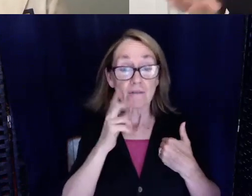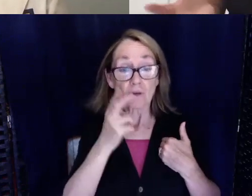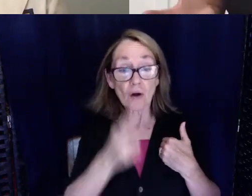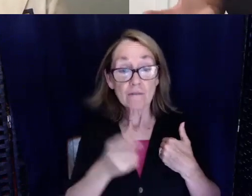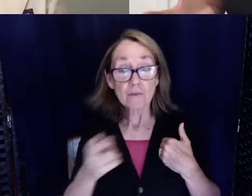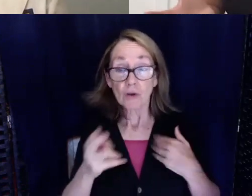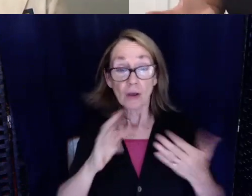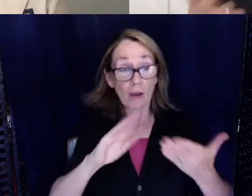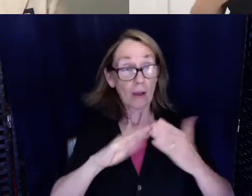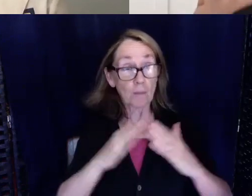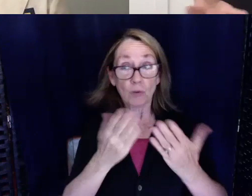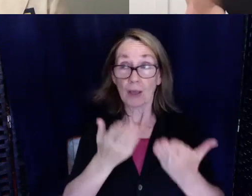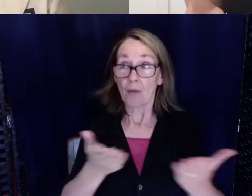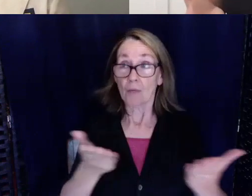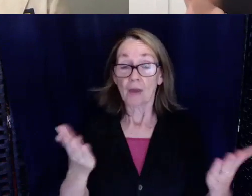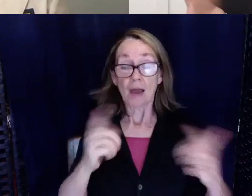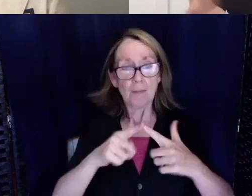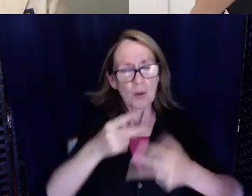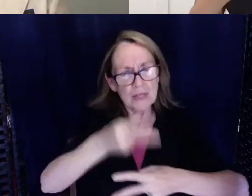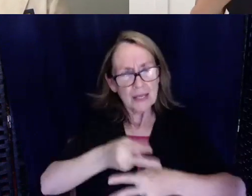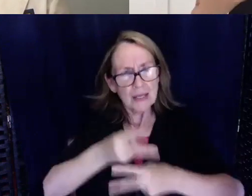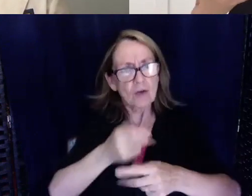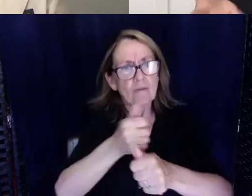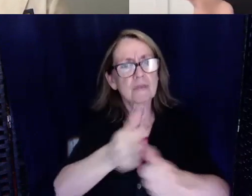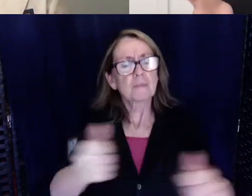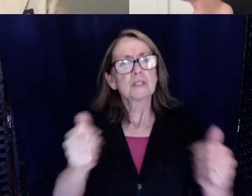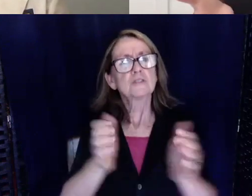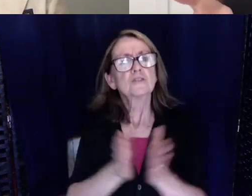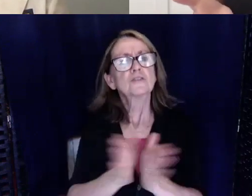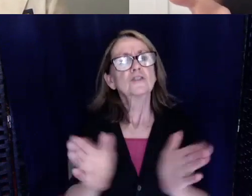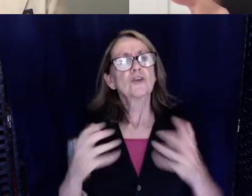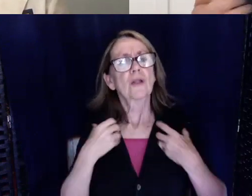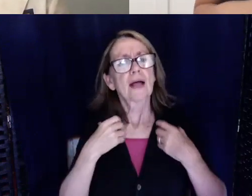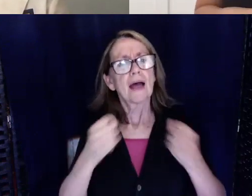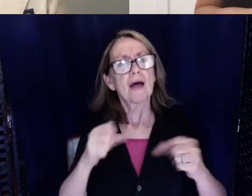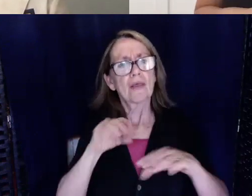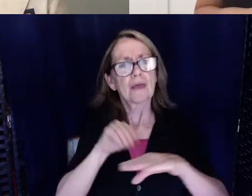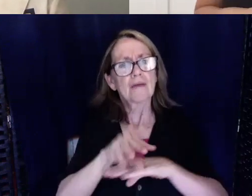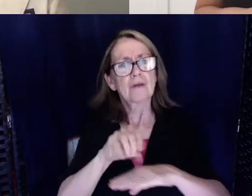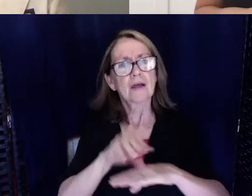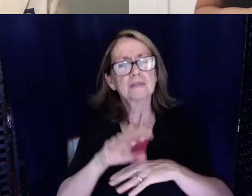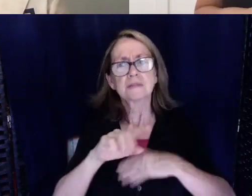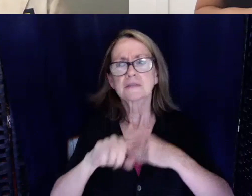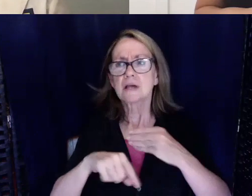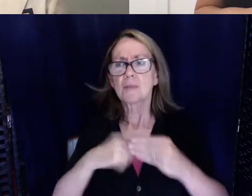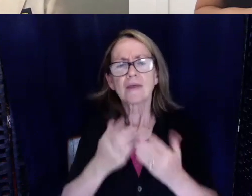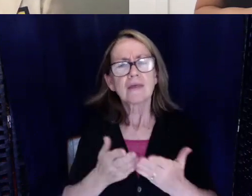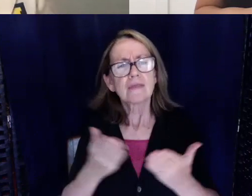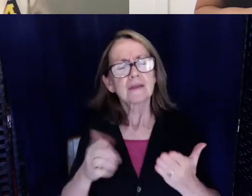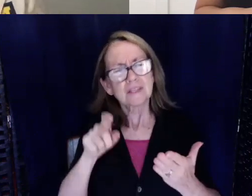members out there about taking care of themselves, general health advice about things that they should be